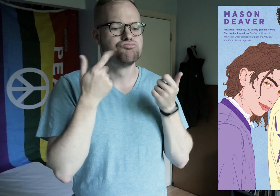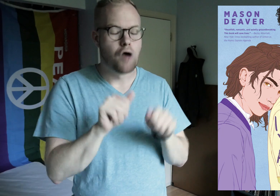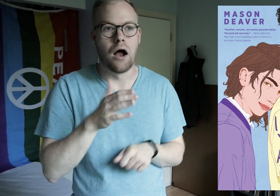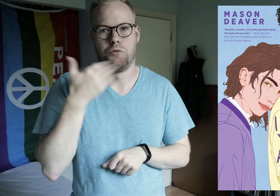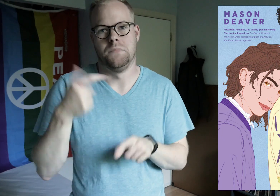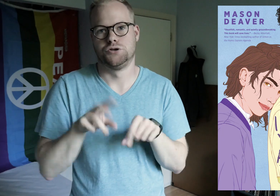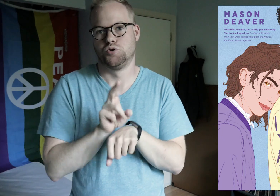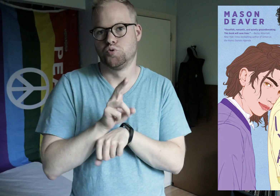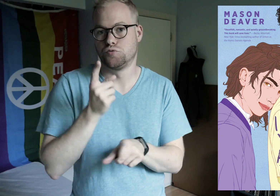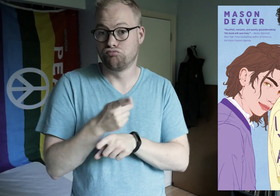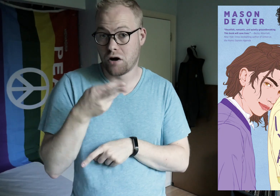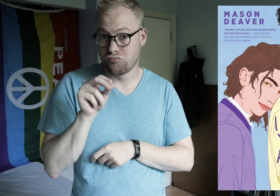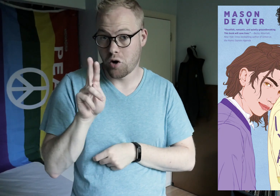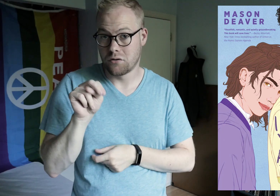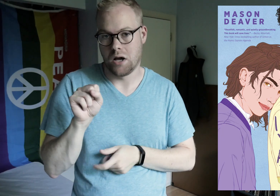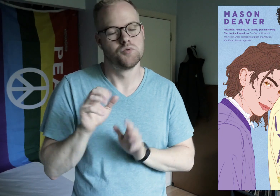They try their best to use the right pronouns.